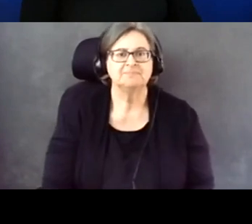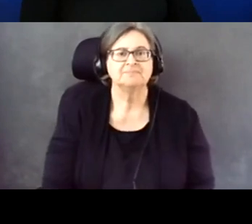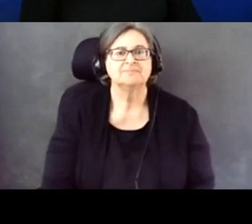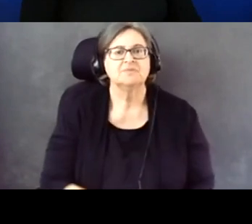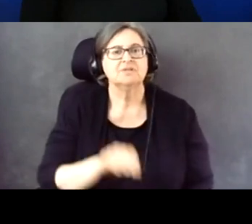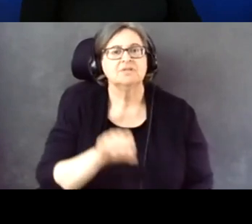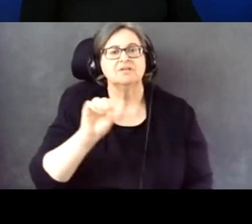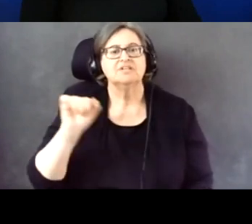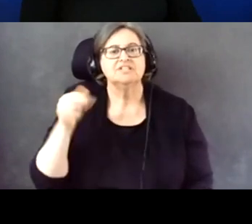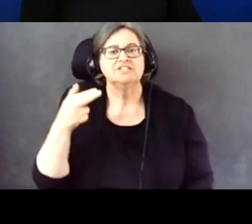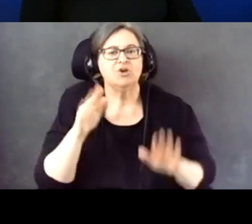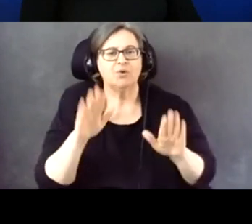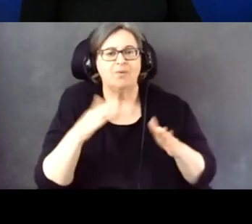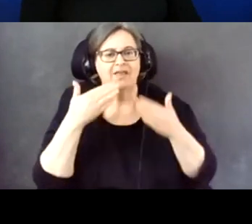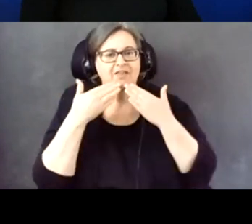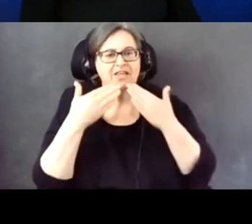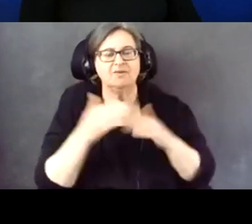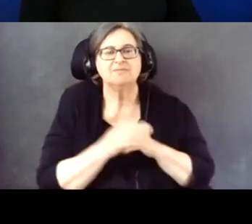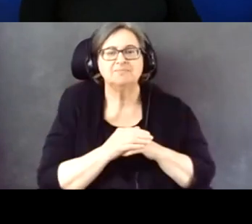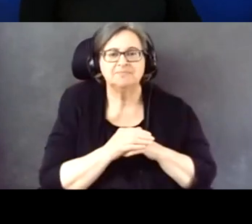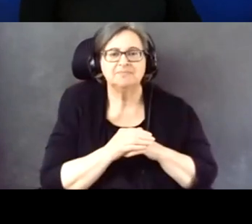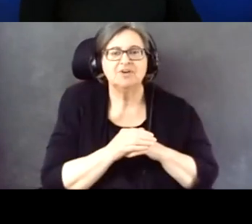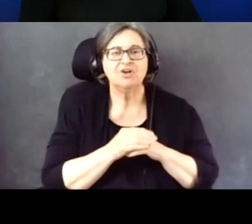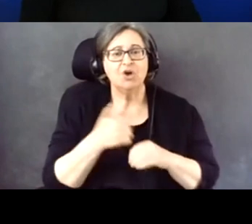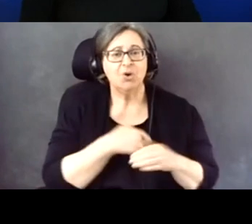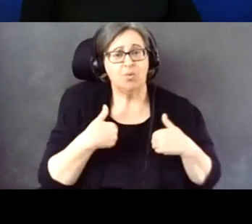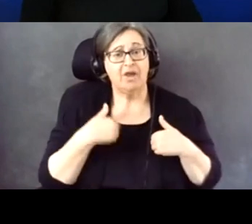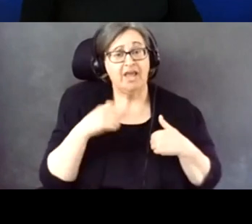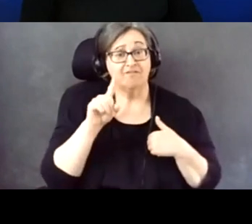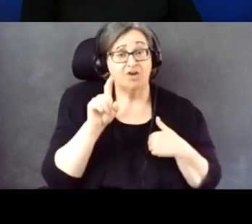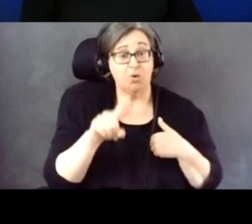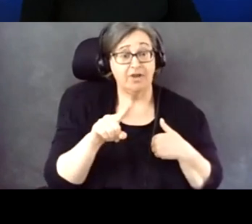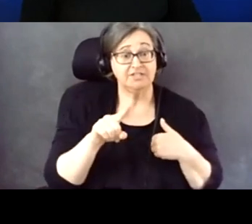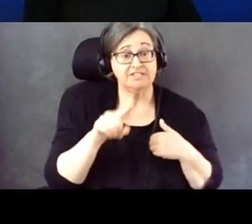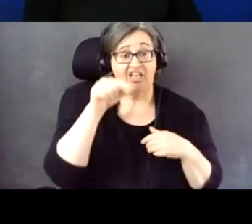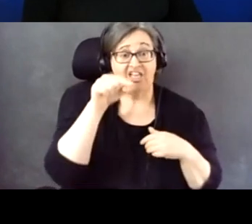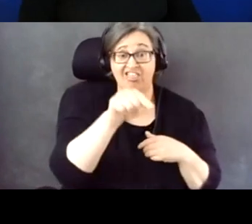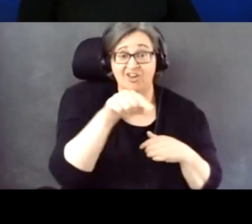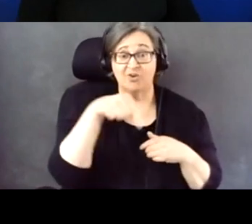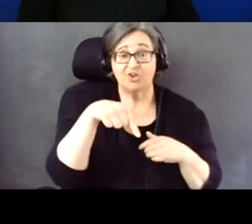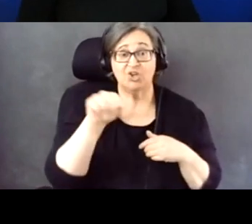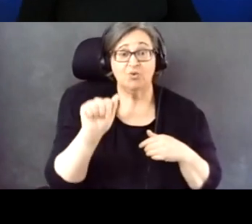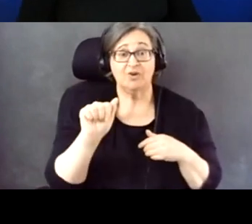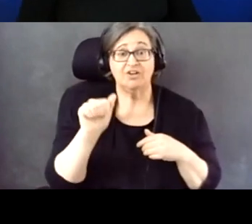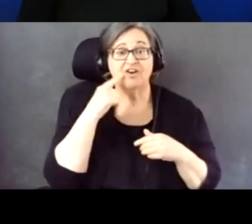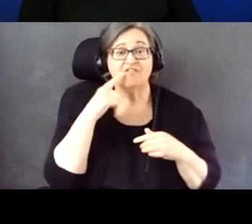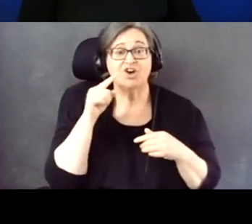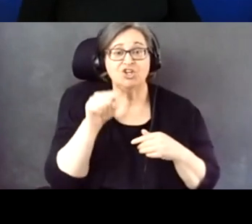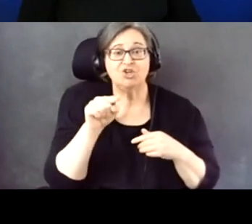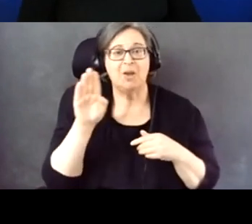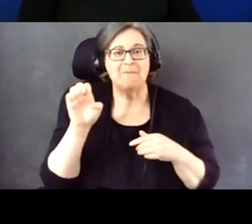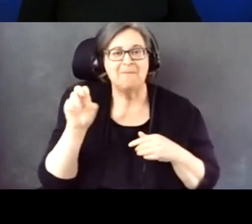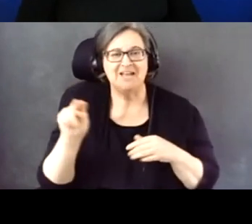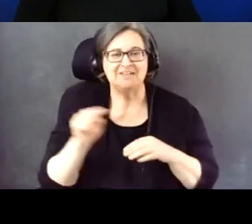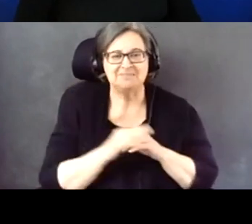Thank you. And actually, we have a question in the Q&A for you as well, Ben.